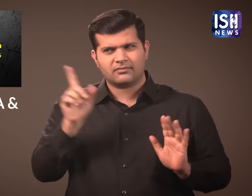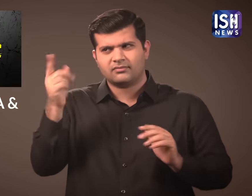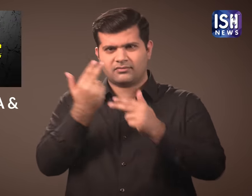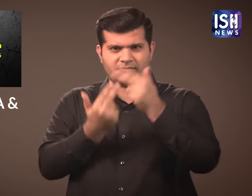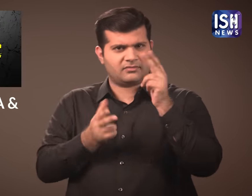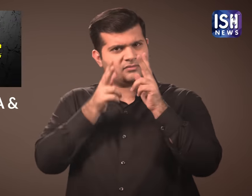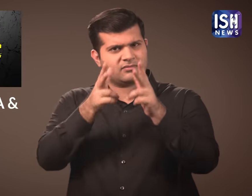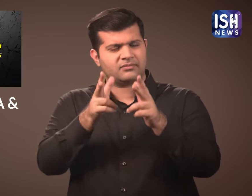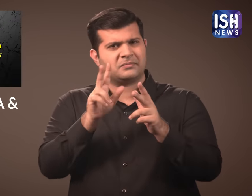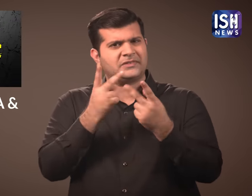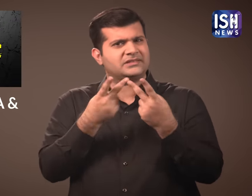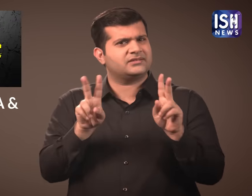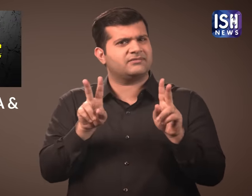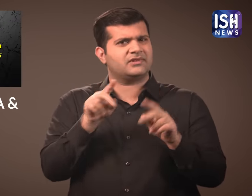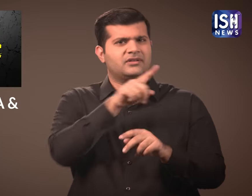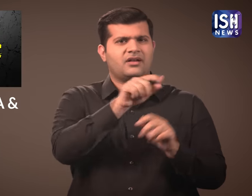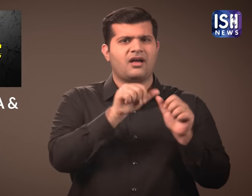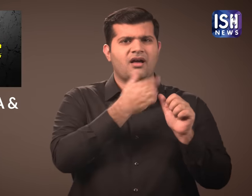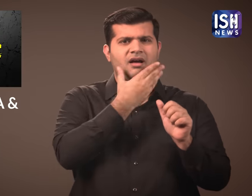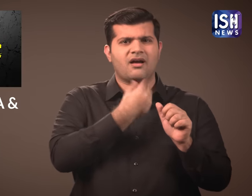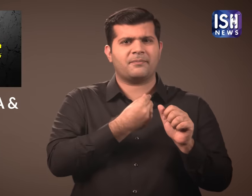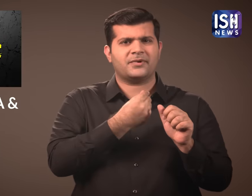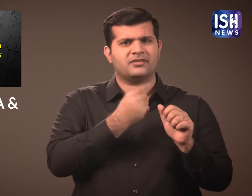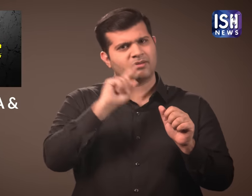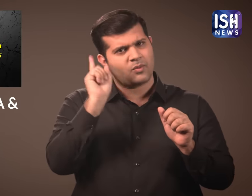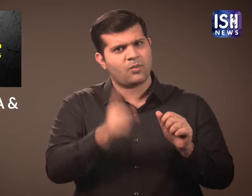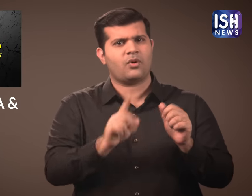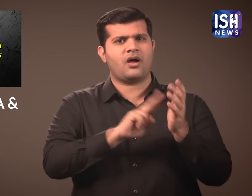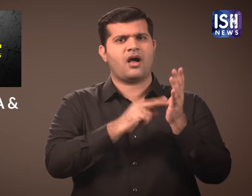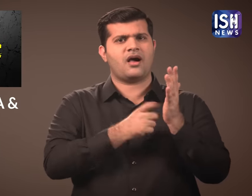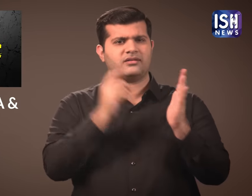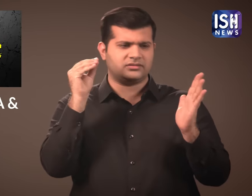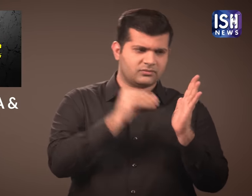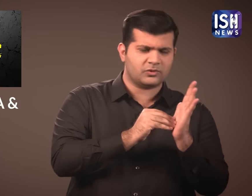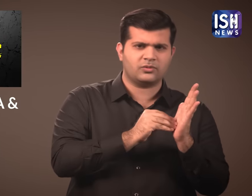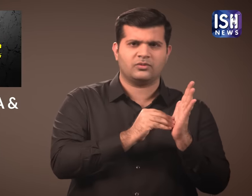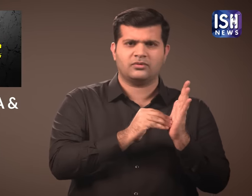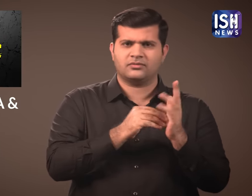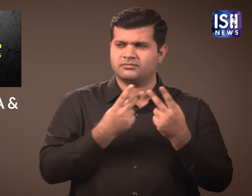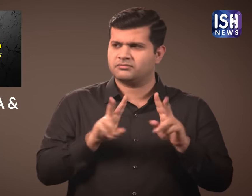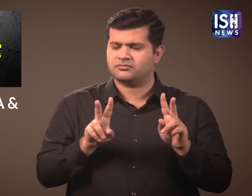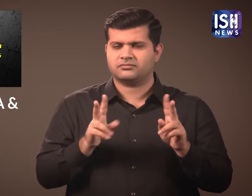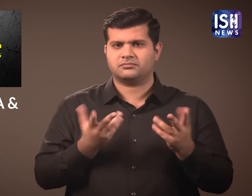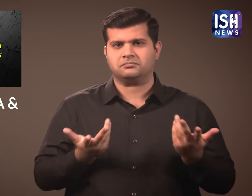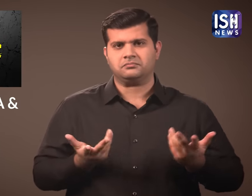PM Modi said this but Amit Shah had said that the NRC will be implemented all over India. How contradictory!